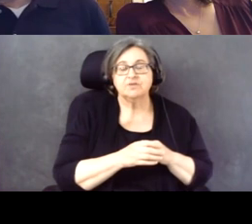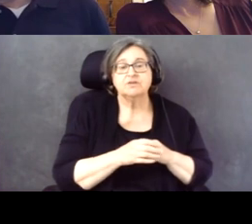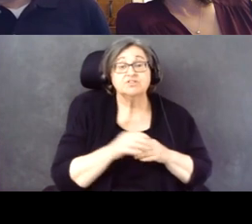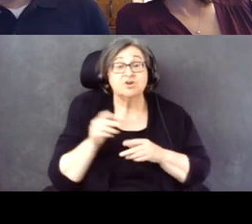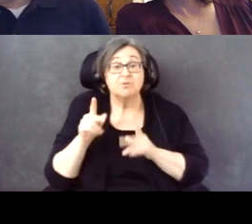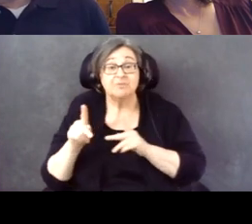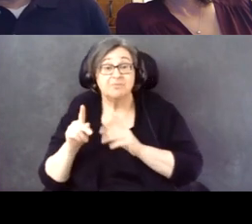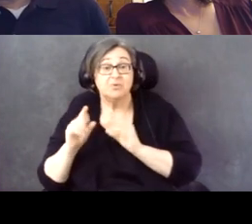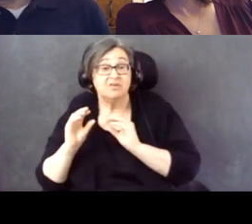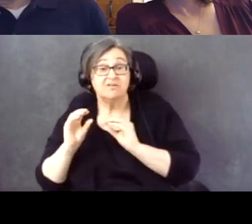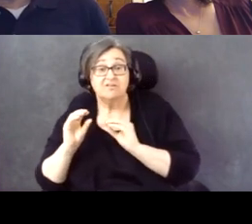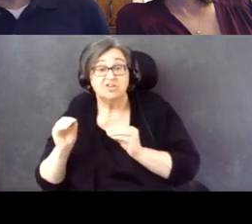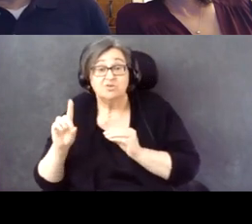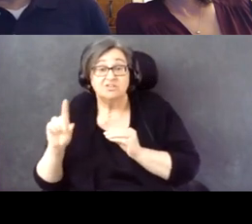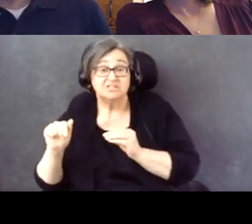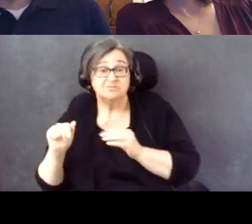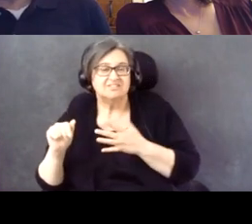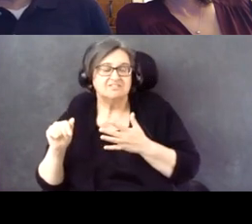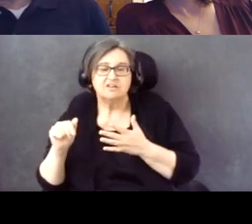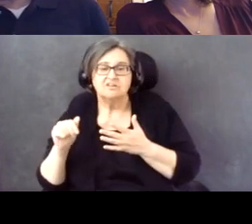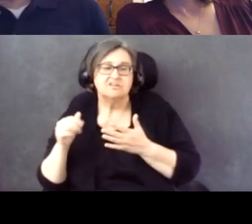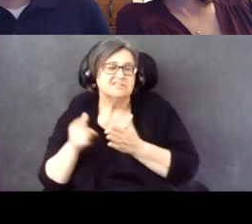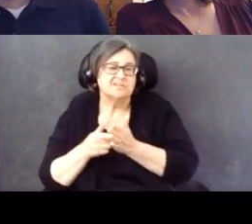Or were too busy.